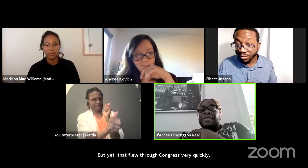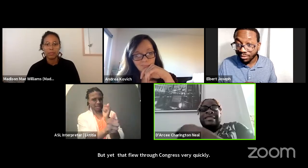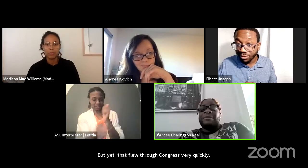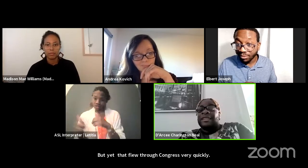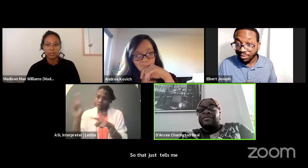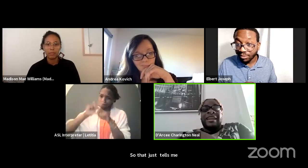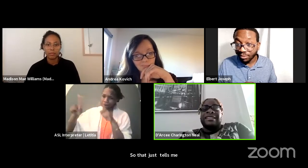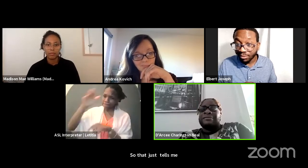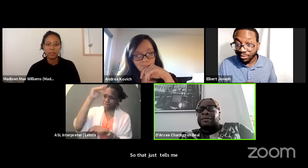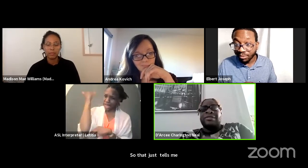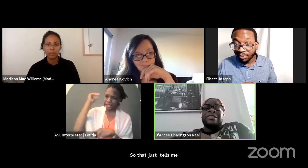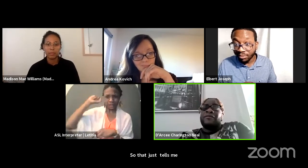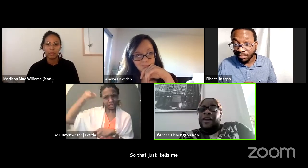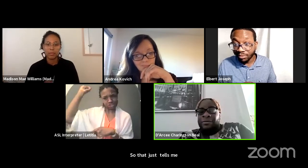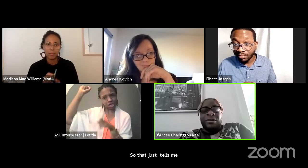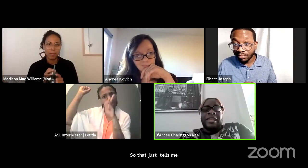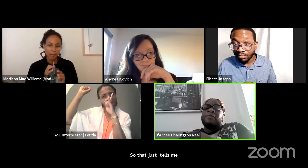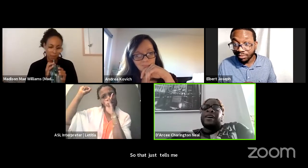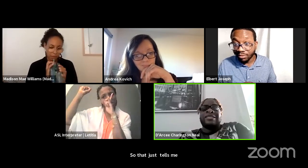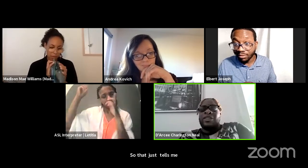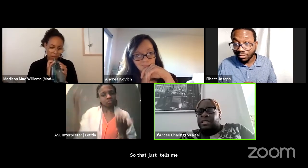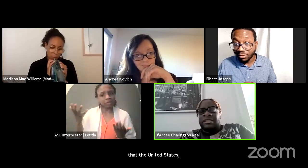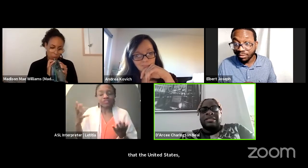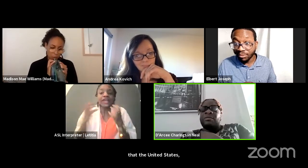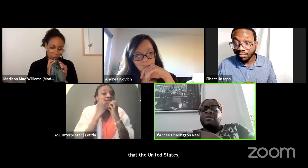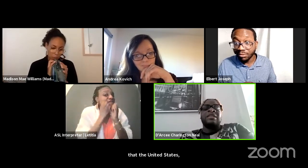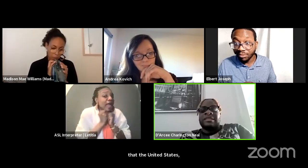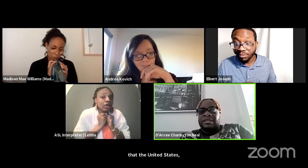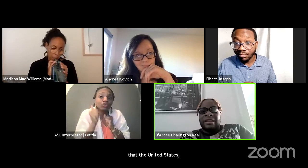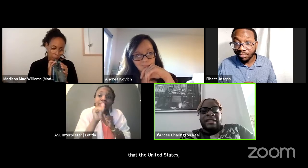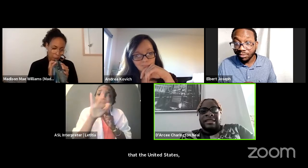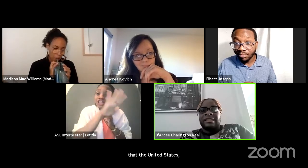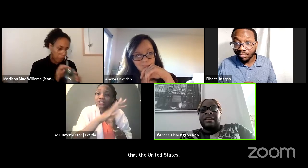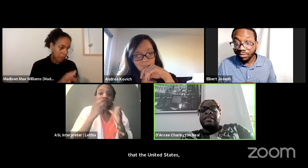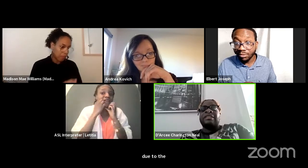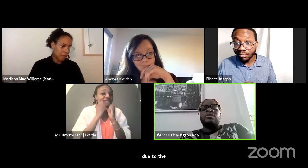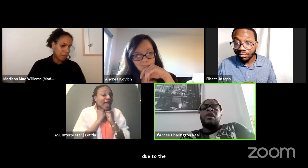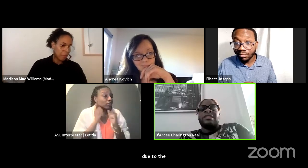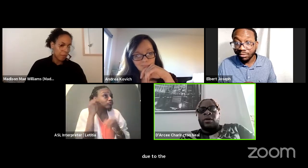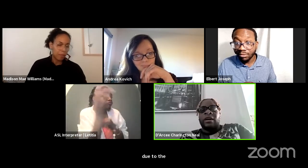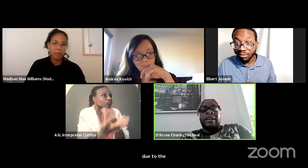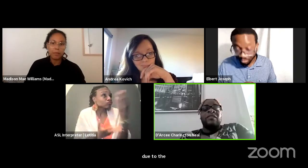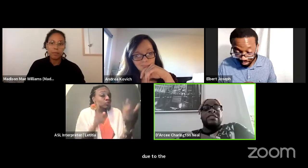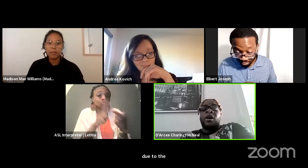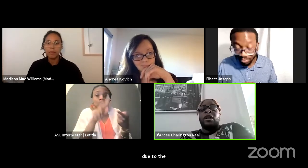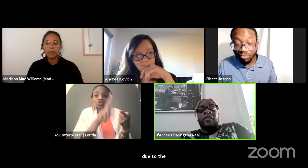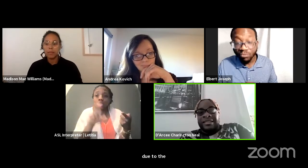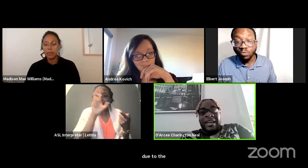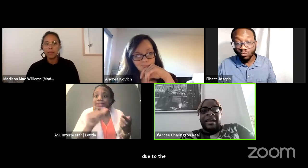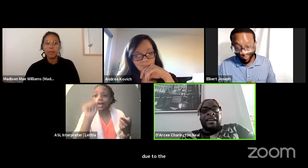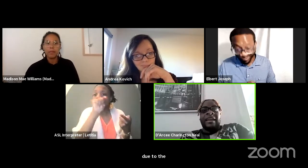because they believe that Asian people are so valuable and they provide so much so many things to the United States. They do all this work and give us all of our tech